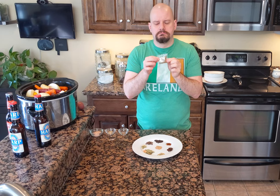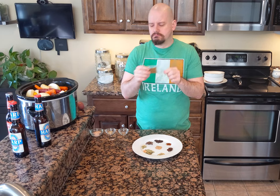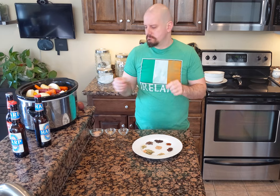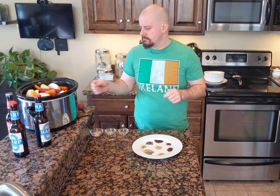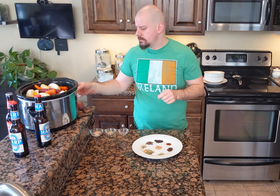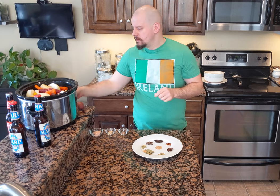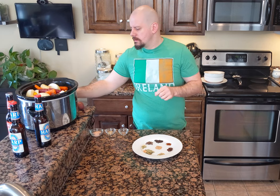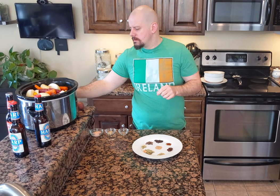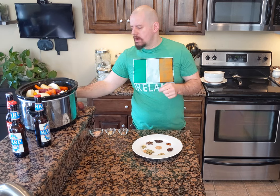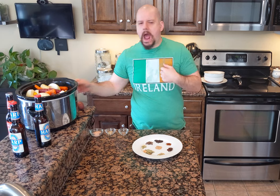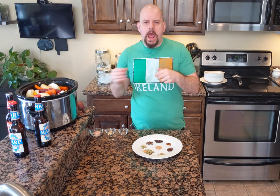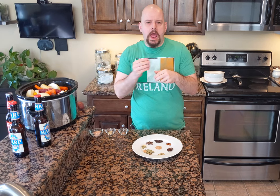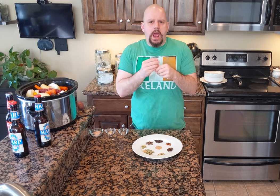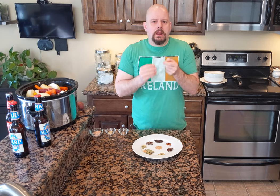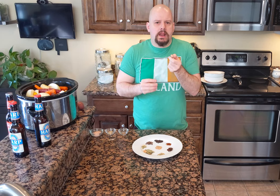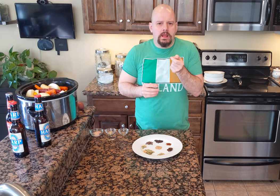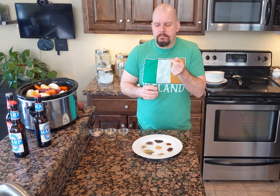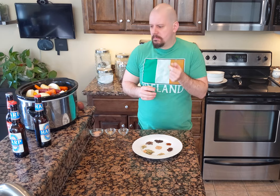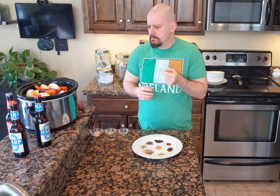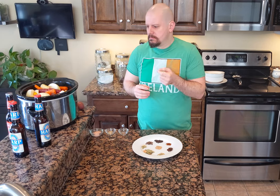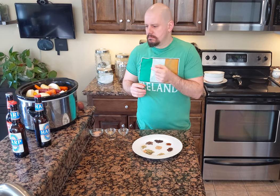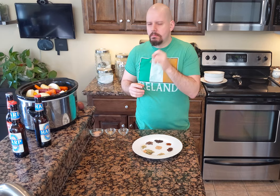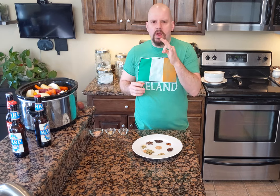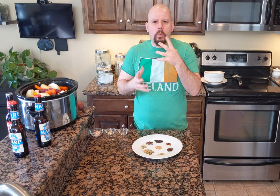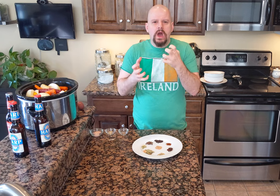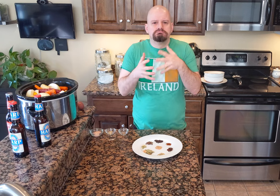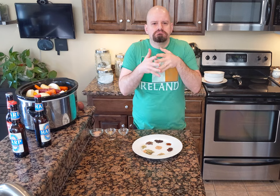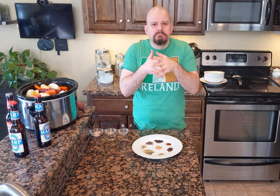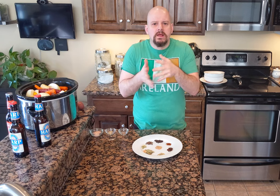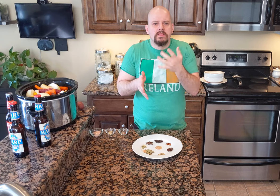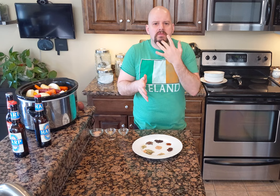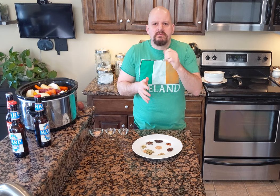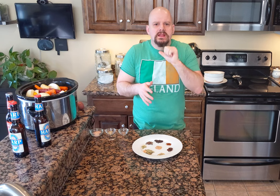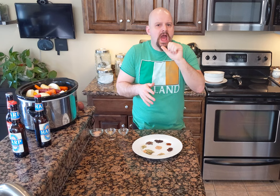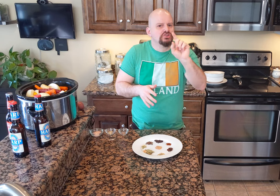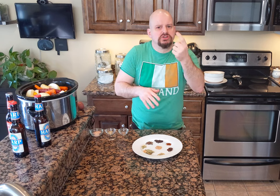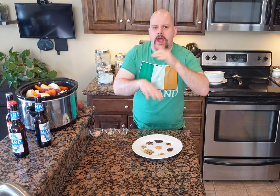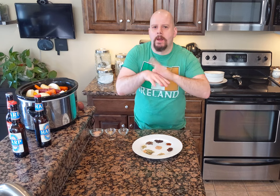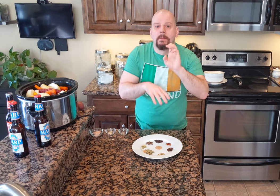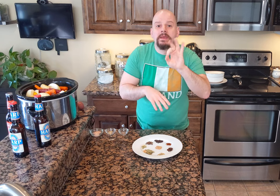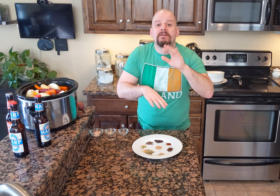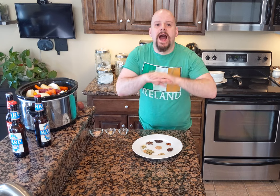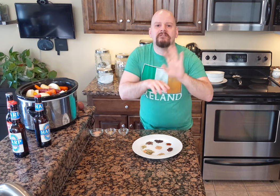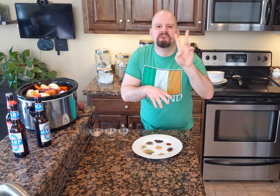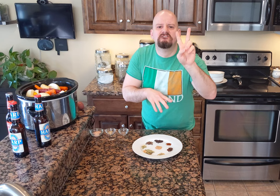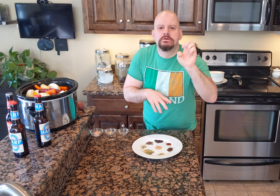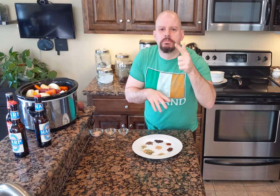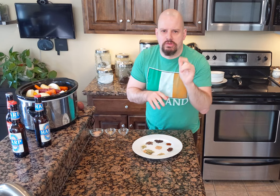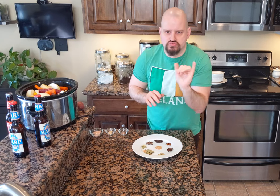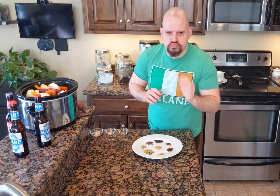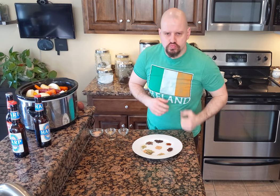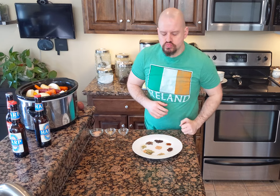I'm going to add a little more to form a flavour not just to brine the beef, the vegetables too.